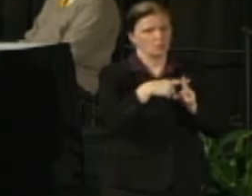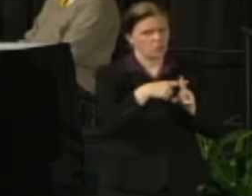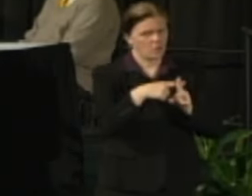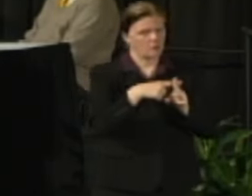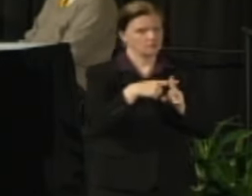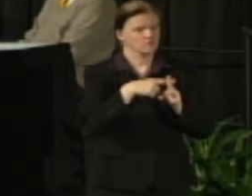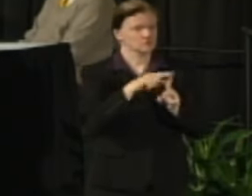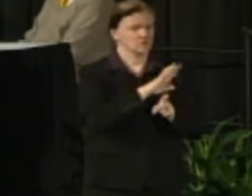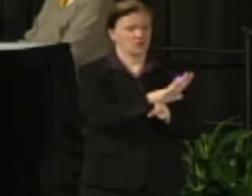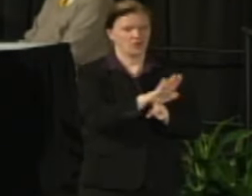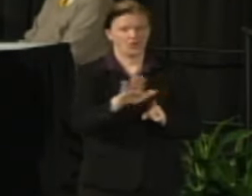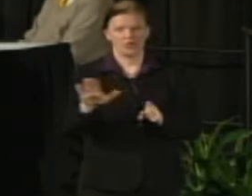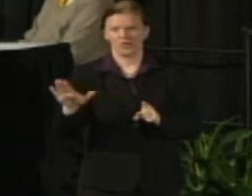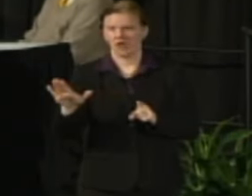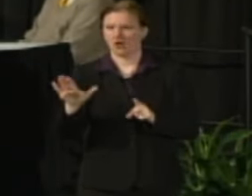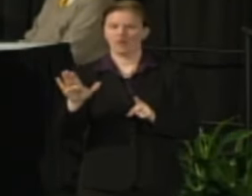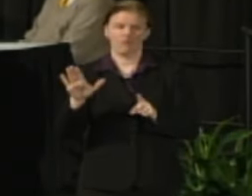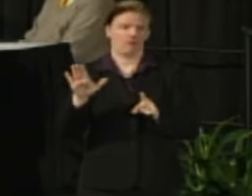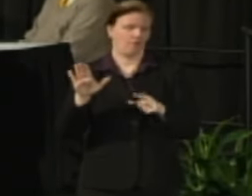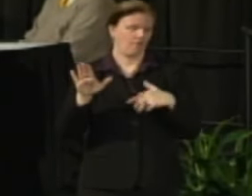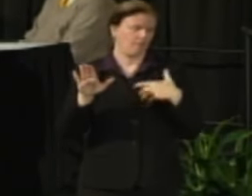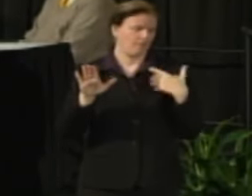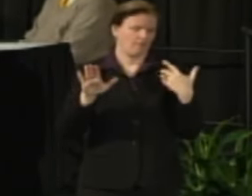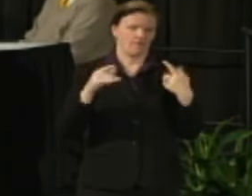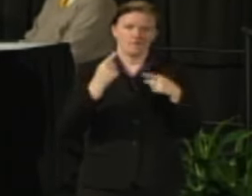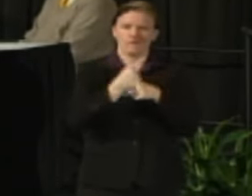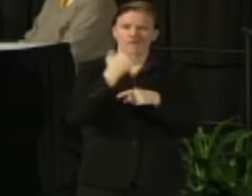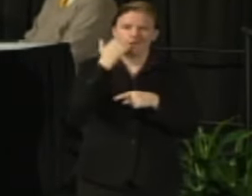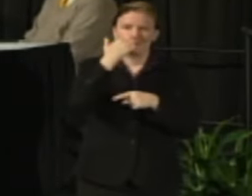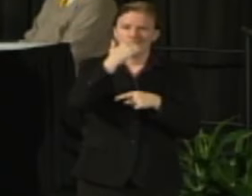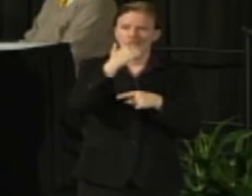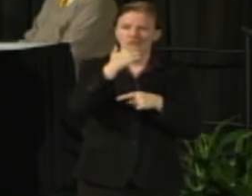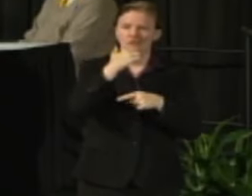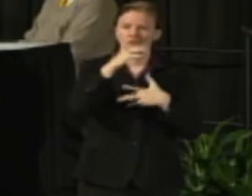about the University Relation staff as an example through this weekend how many meetings,